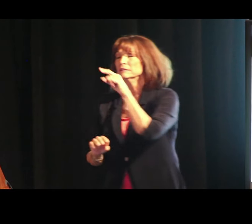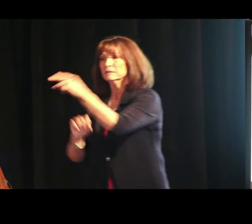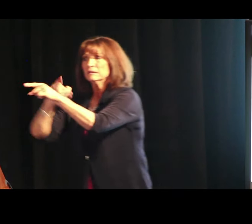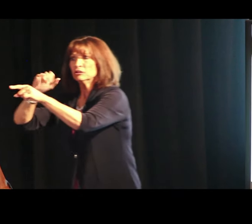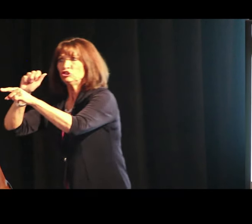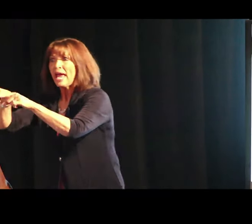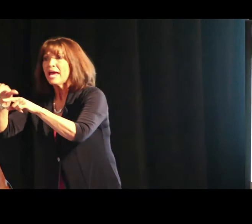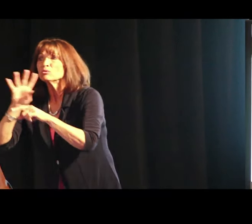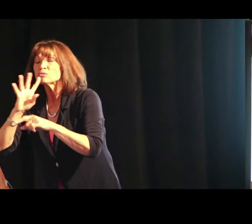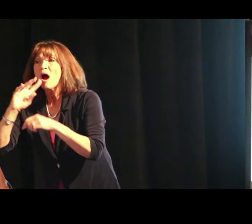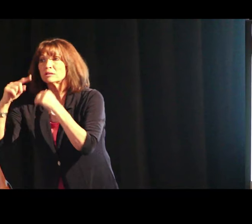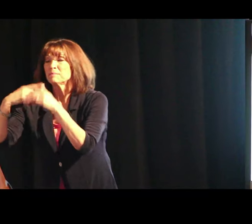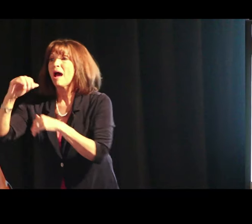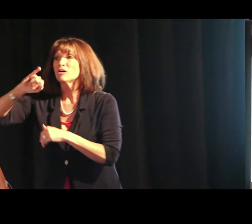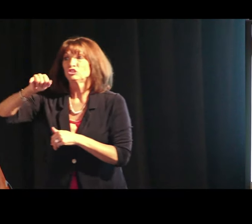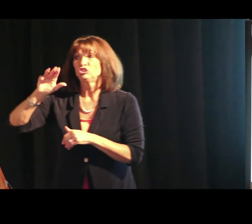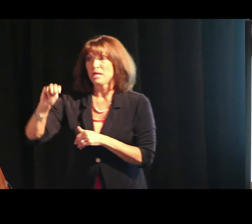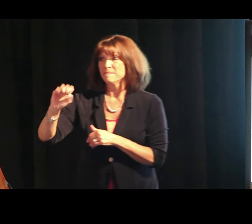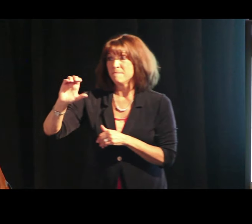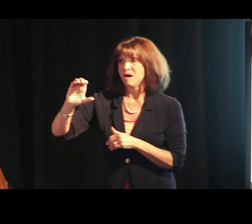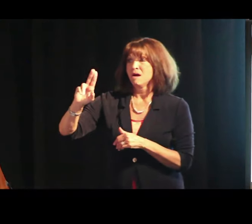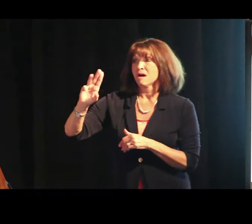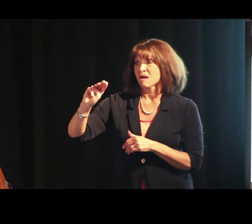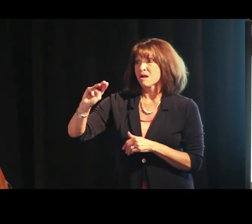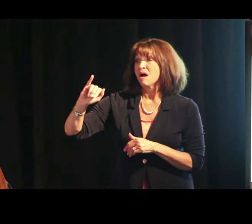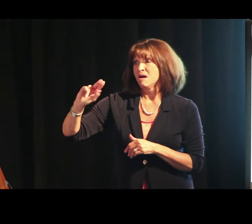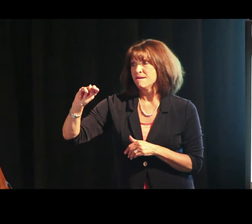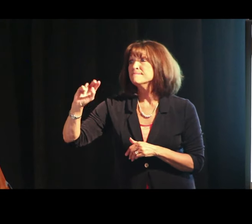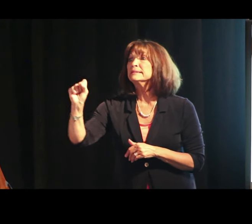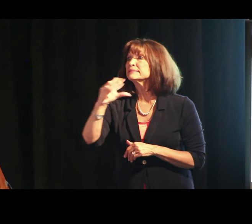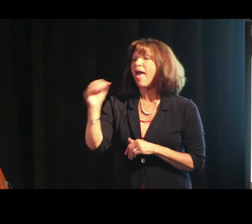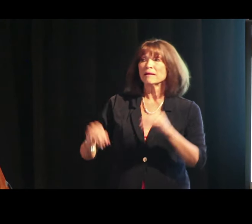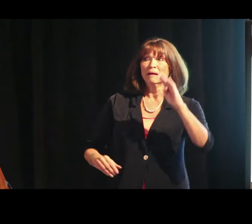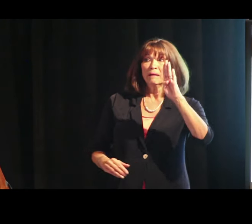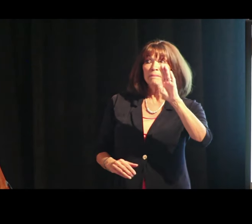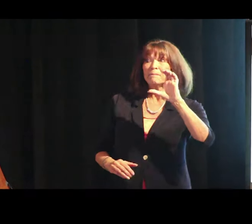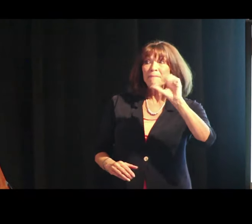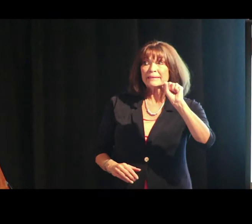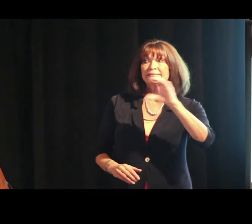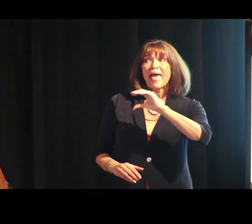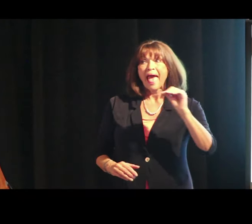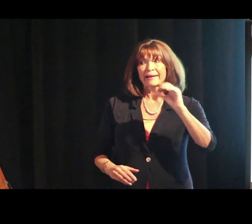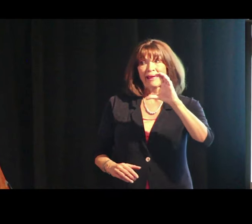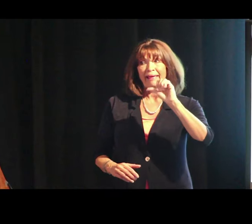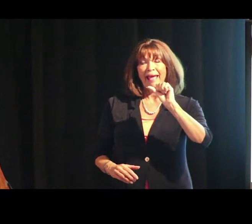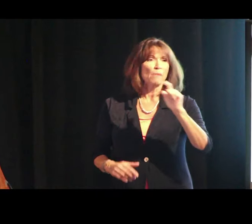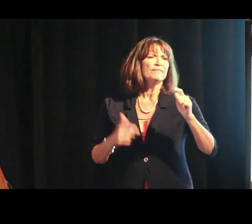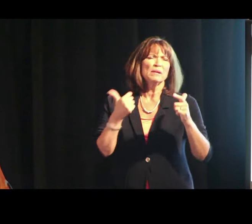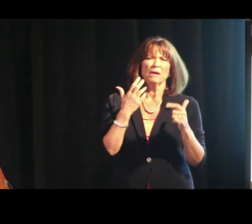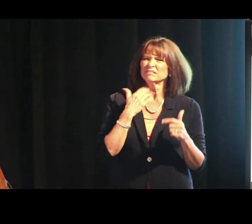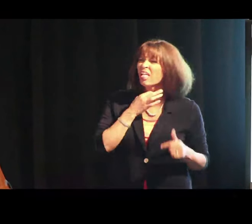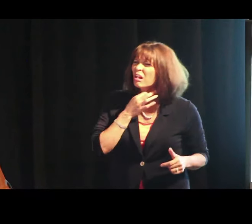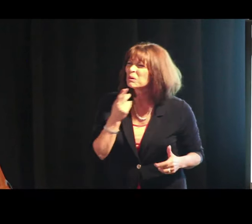Jay was talking about Jim Cummins,